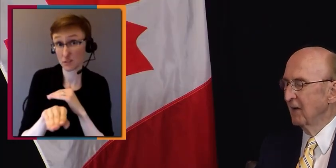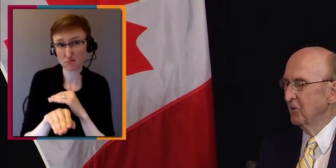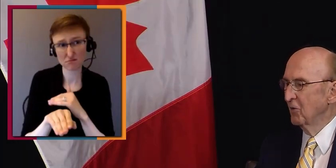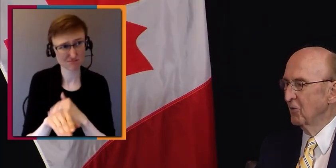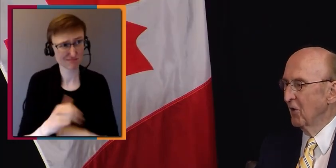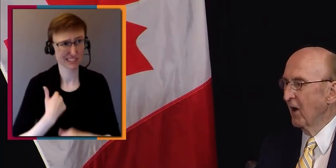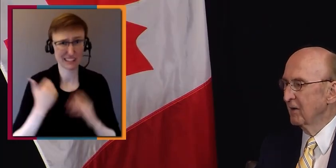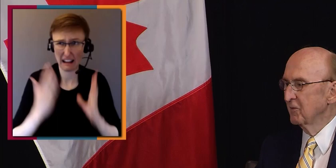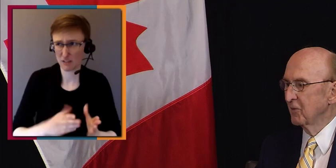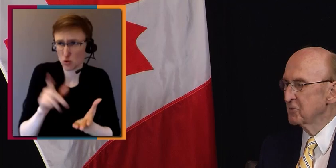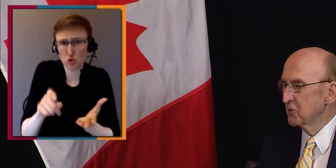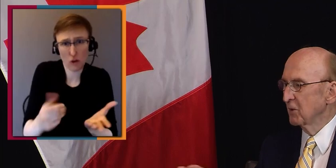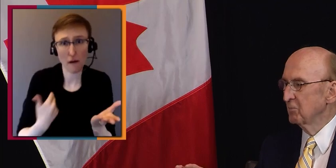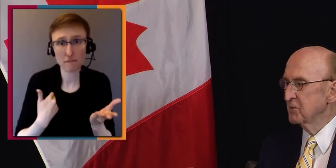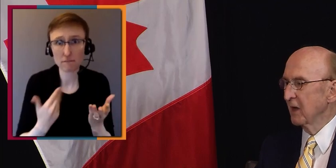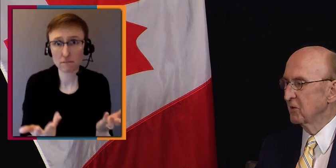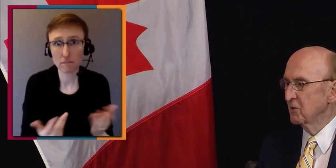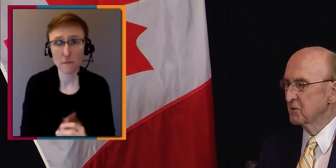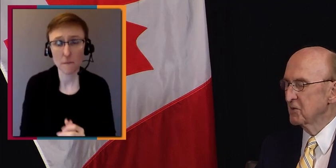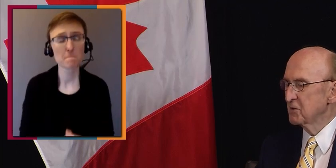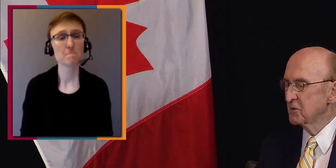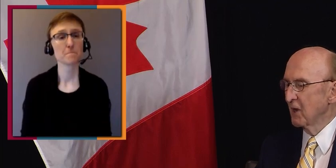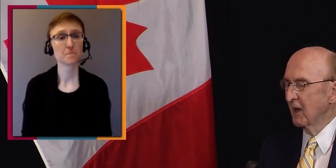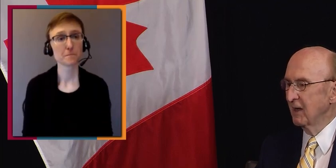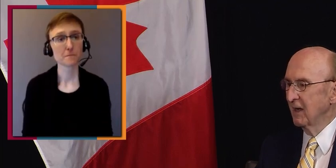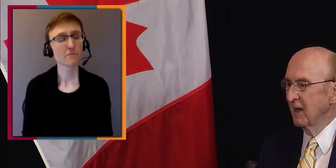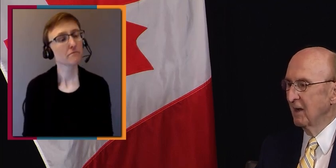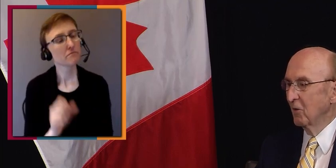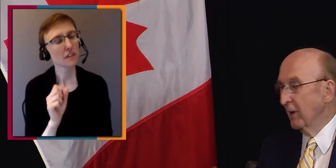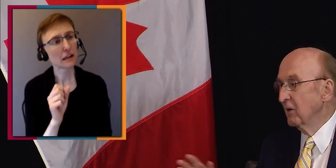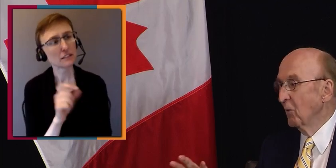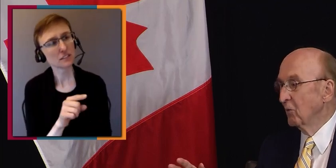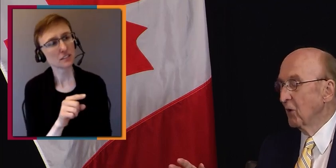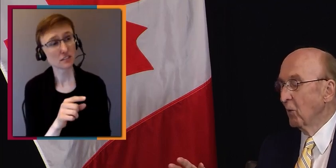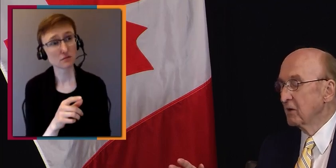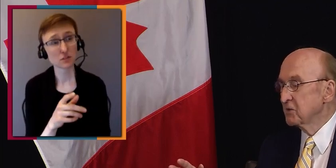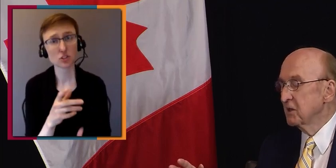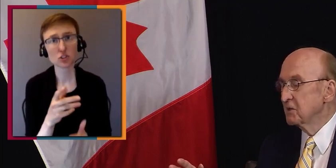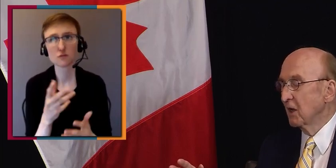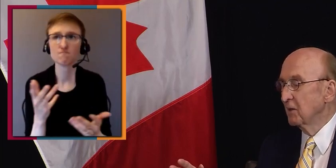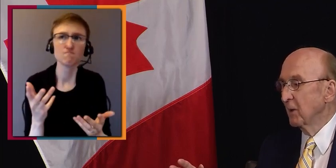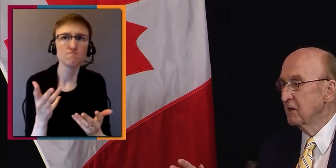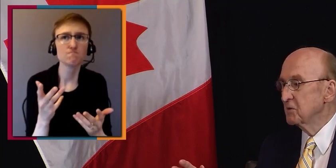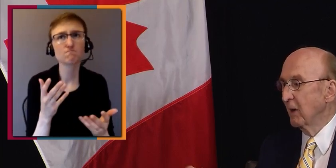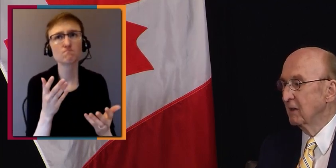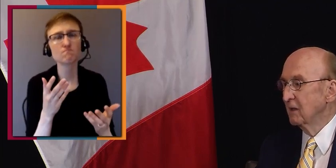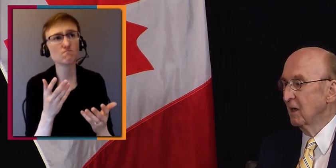have you gotten from certain sectors of the society who may not want to see this kind of money spent,